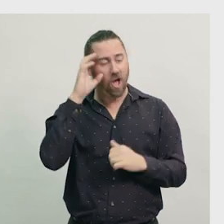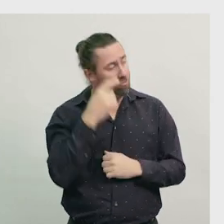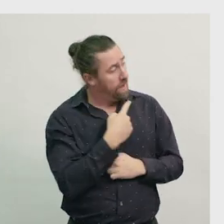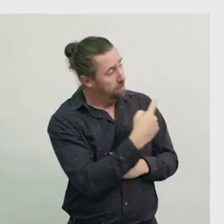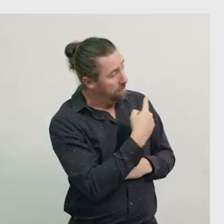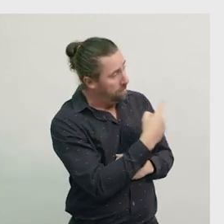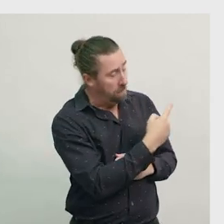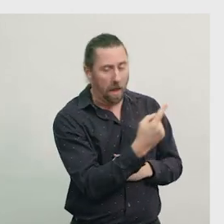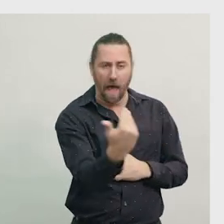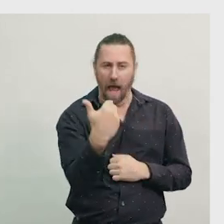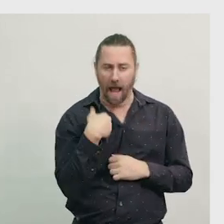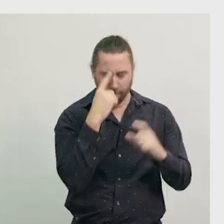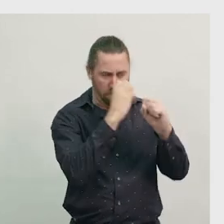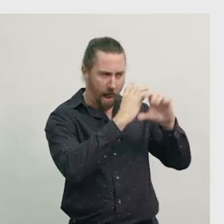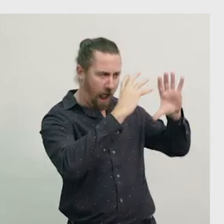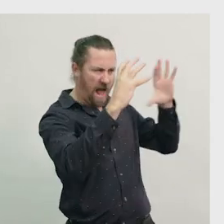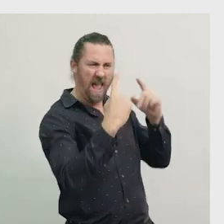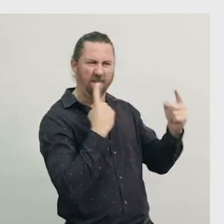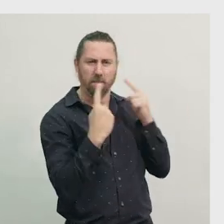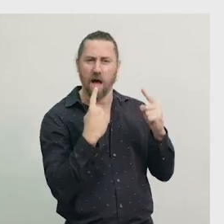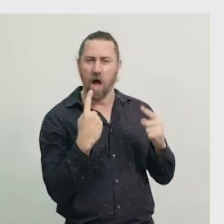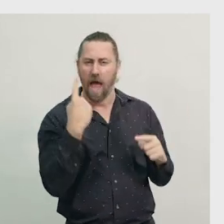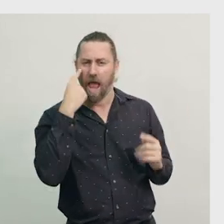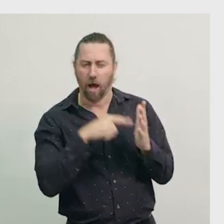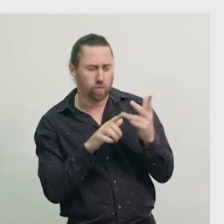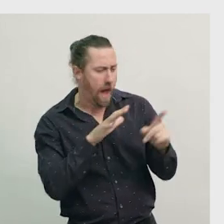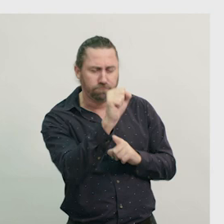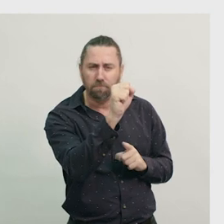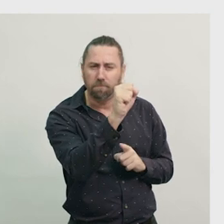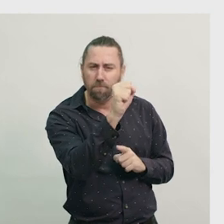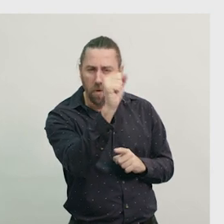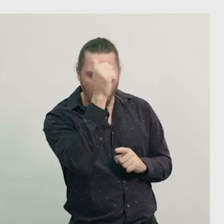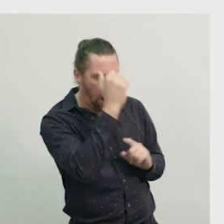to organise the information visually, so we can clearly see the similarities,